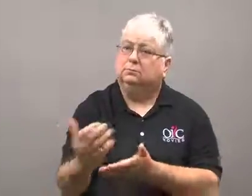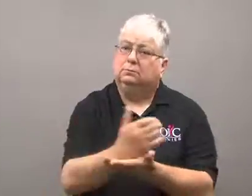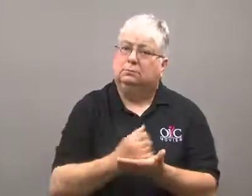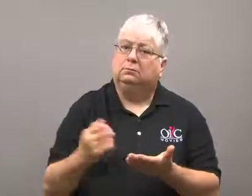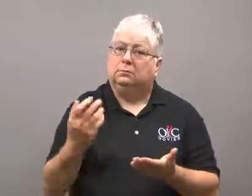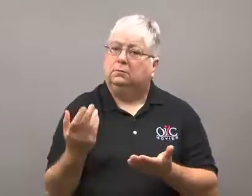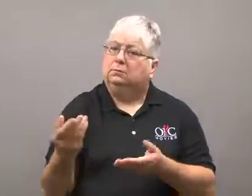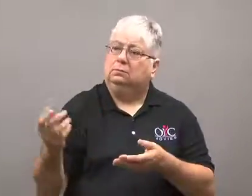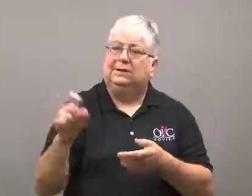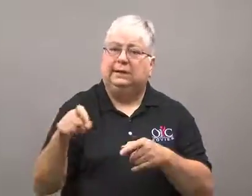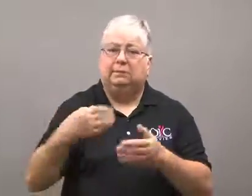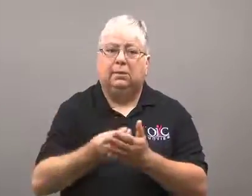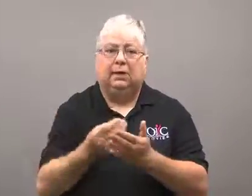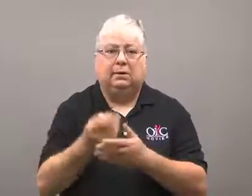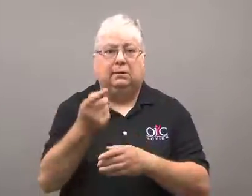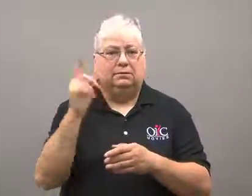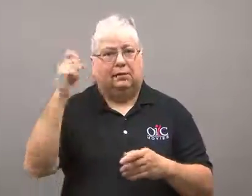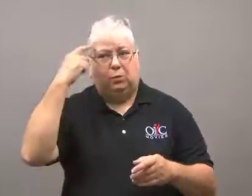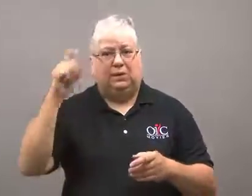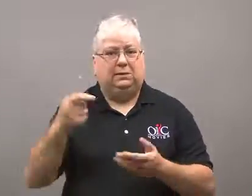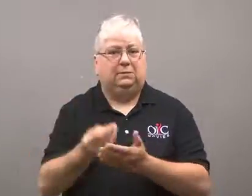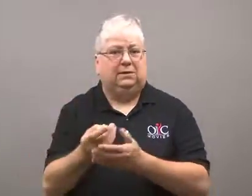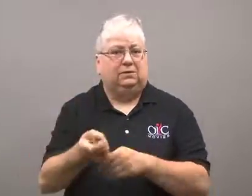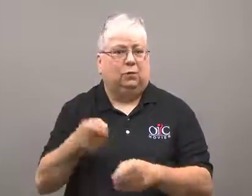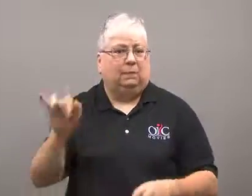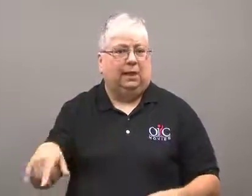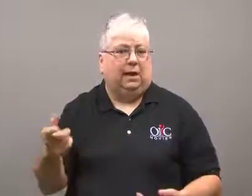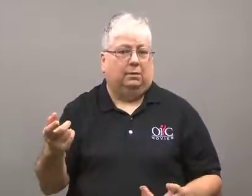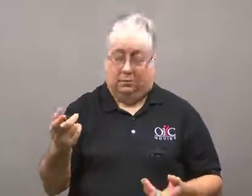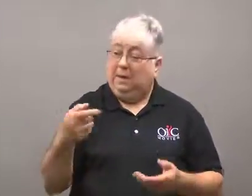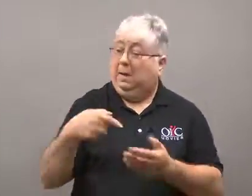The government could use that money.